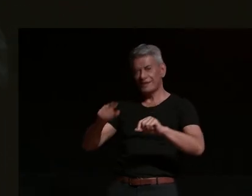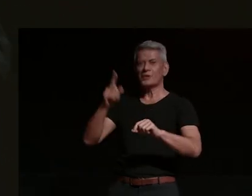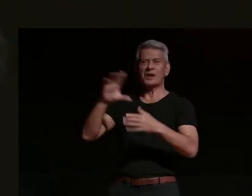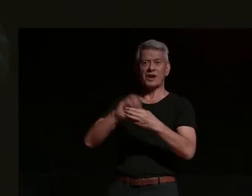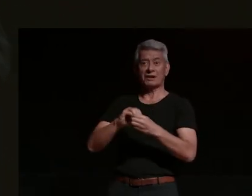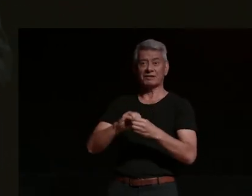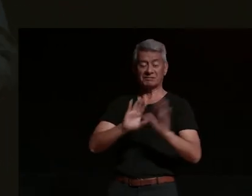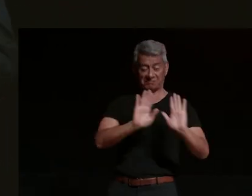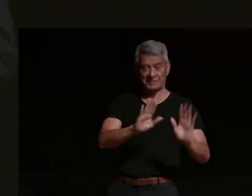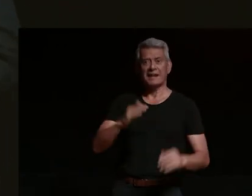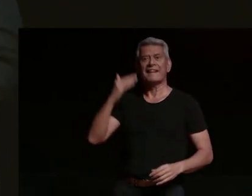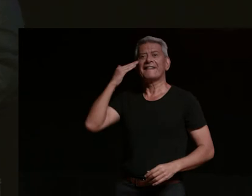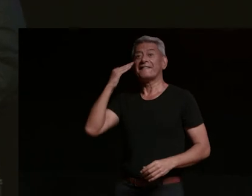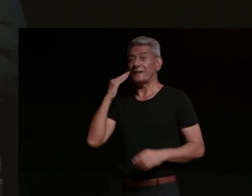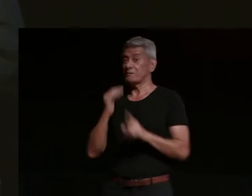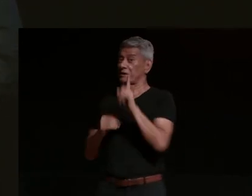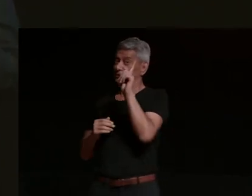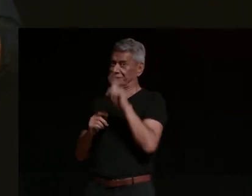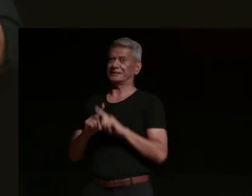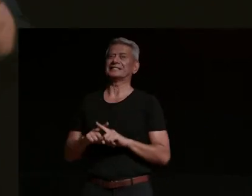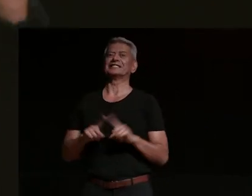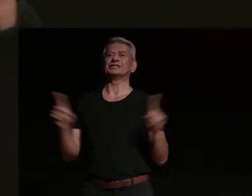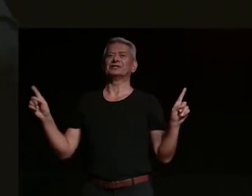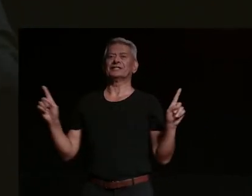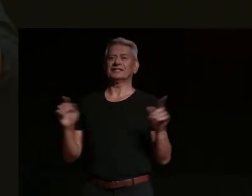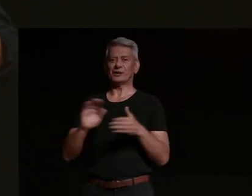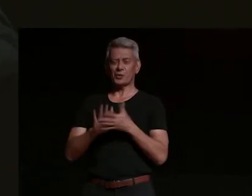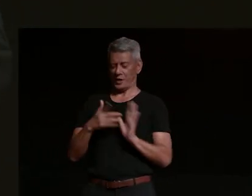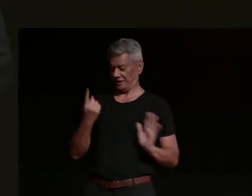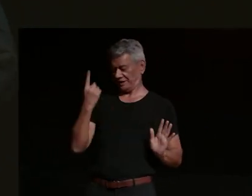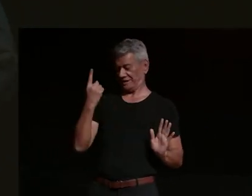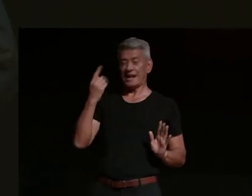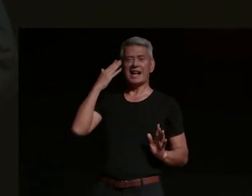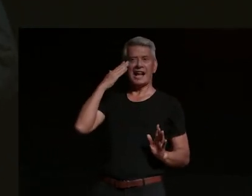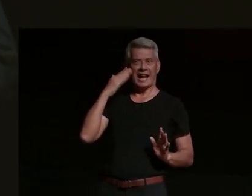because we can get away with that one lady writer one lady owner writer and i remember selling one